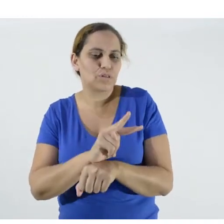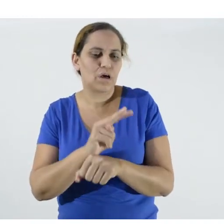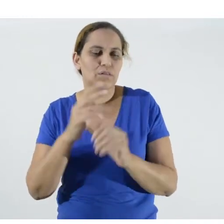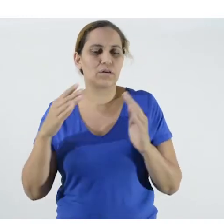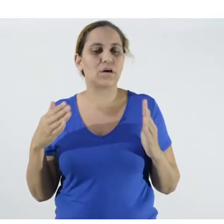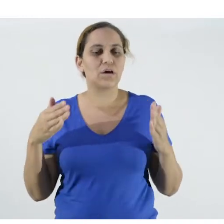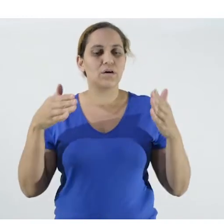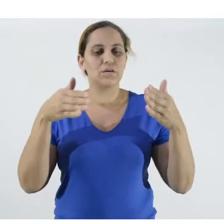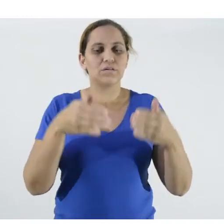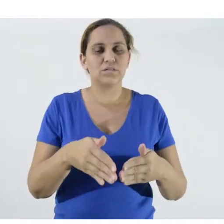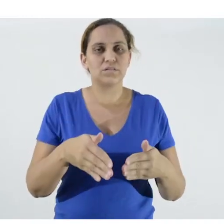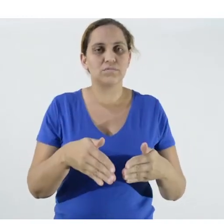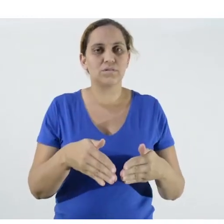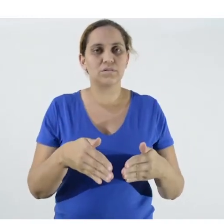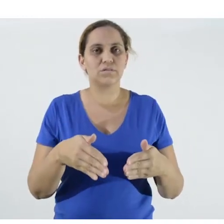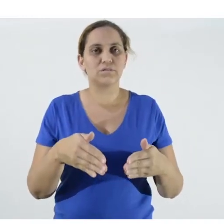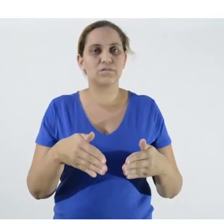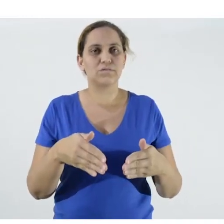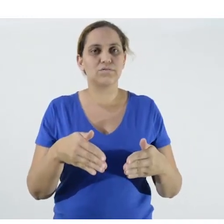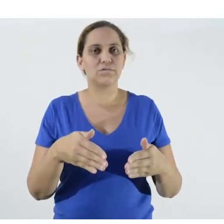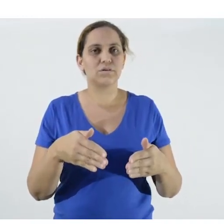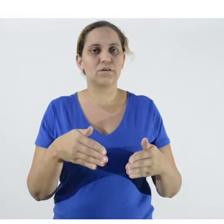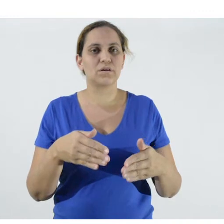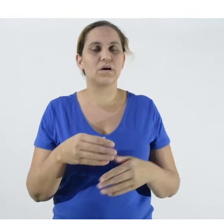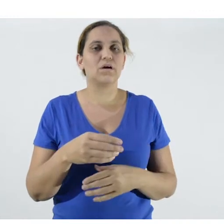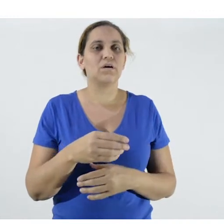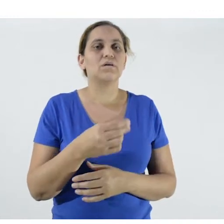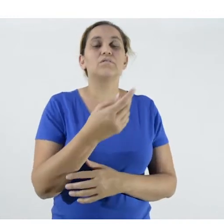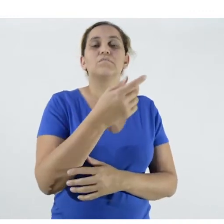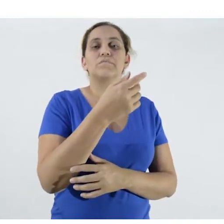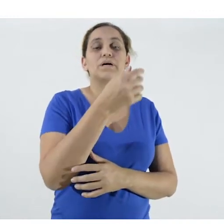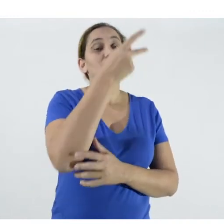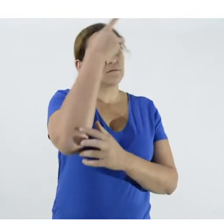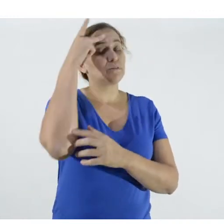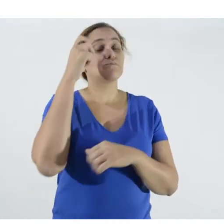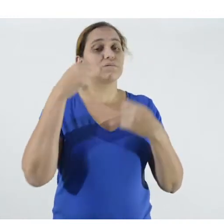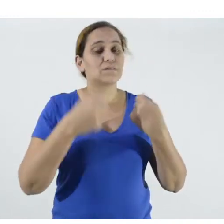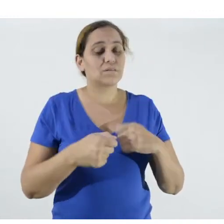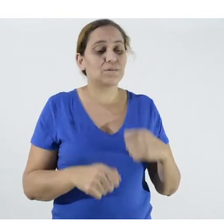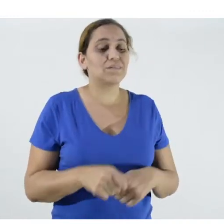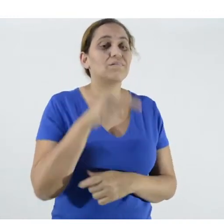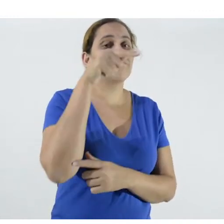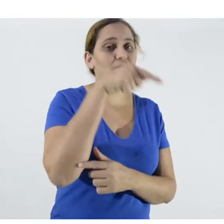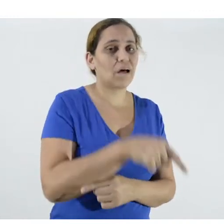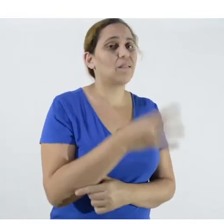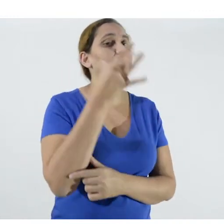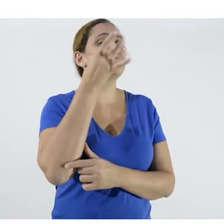for rural extension workers and inspectors. We also have three